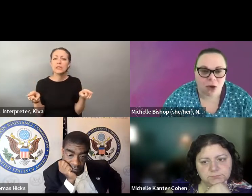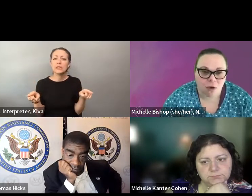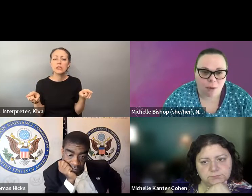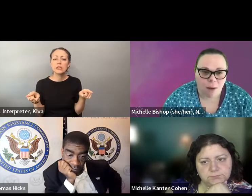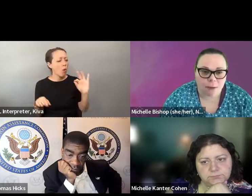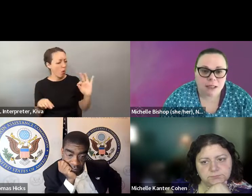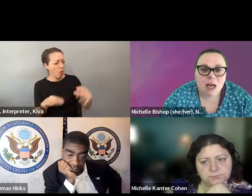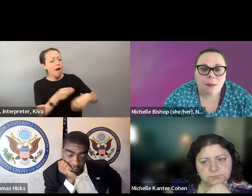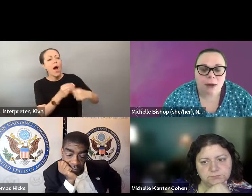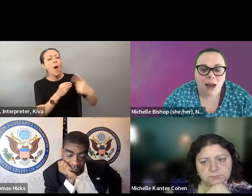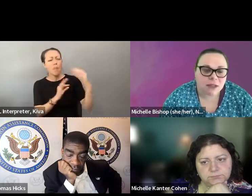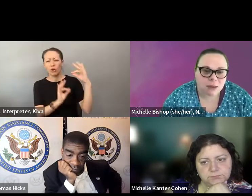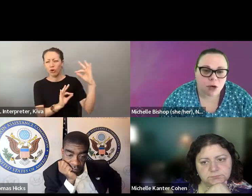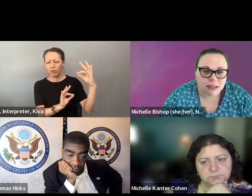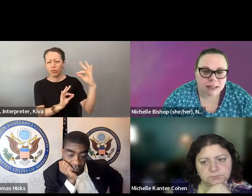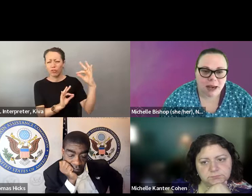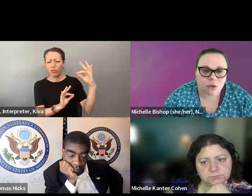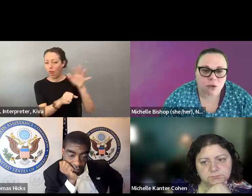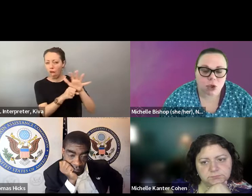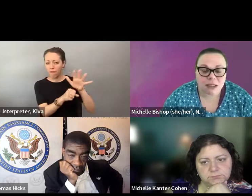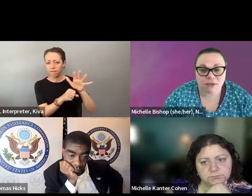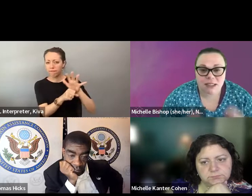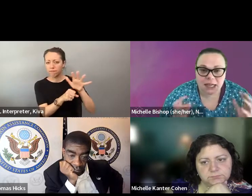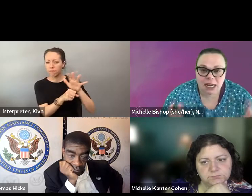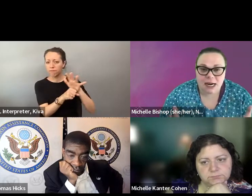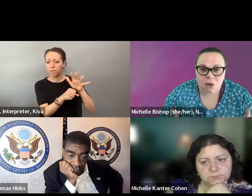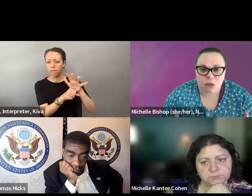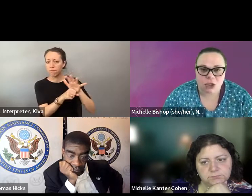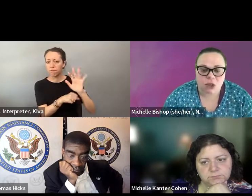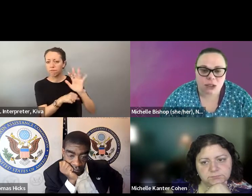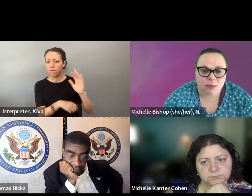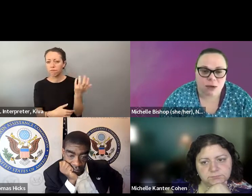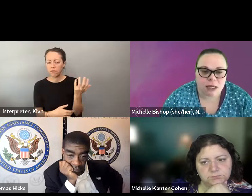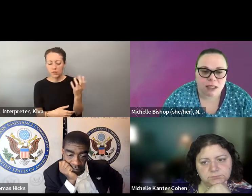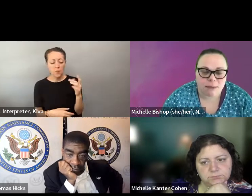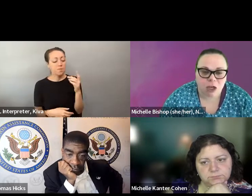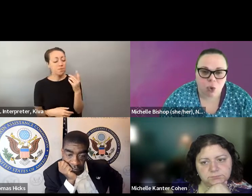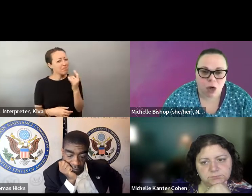same experience necessarily. So one person with a disability having a voice doesn't necessarily solve all